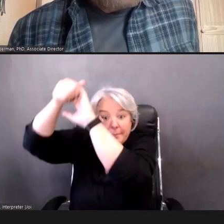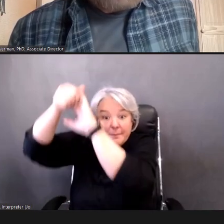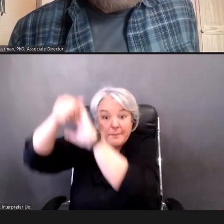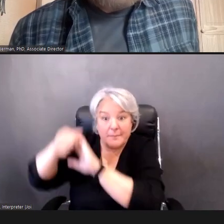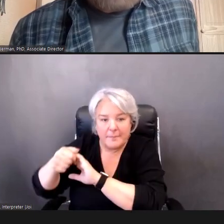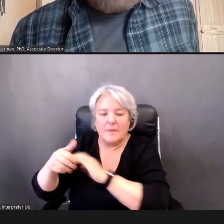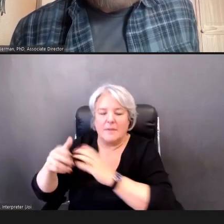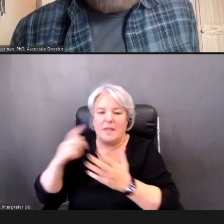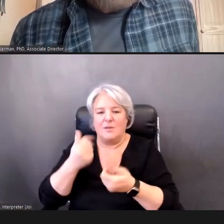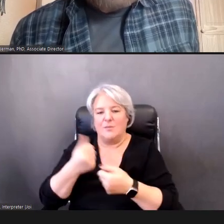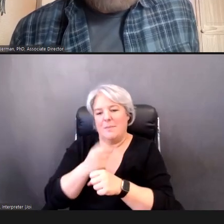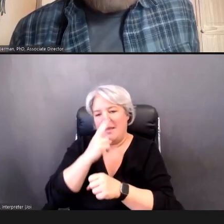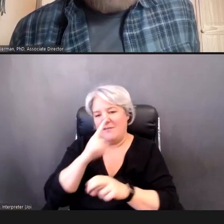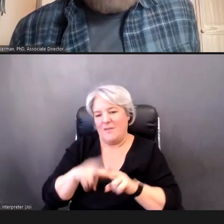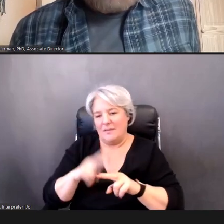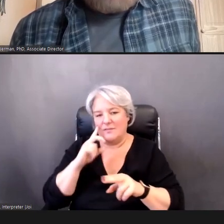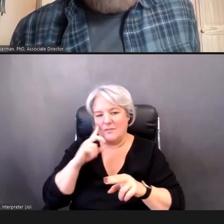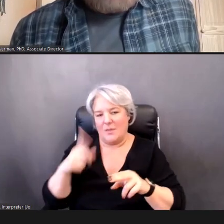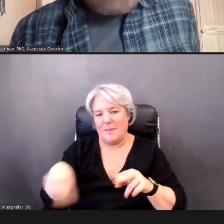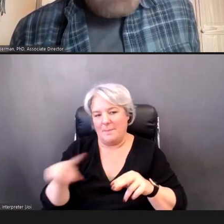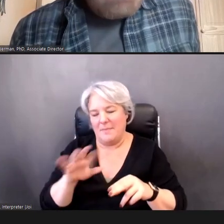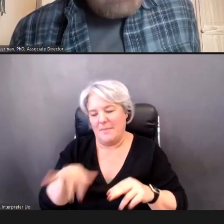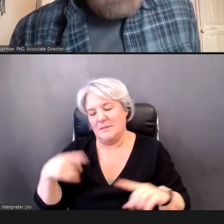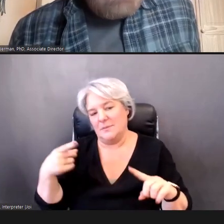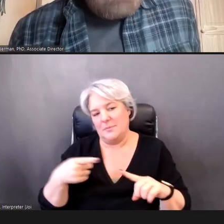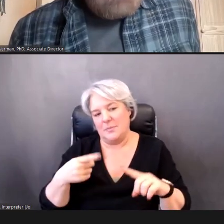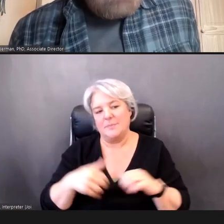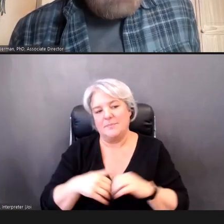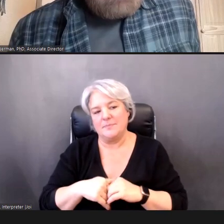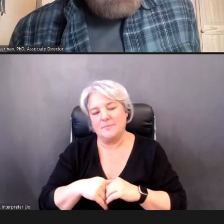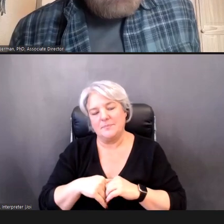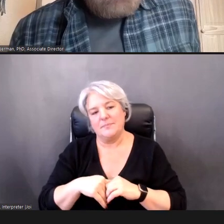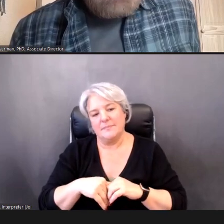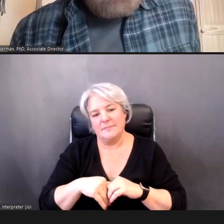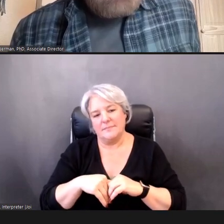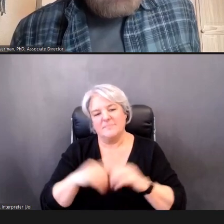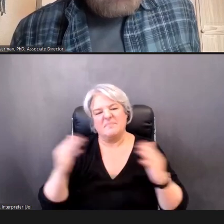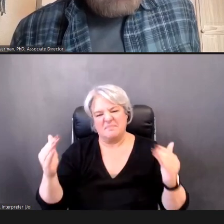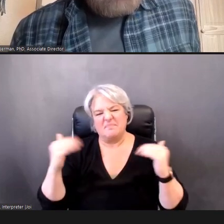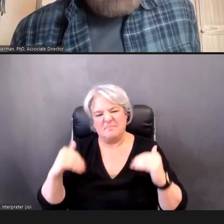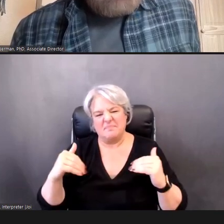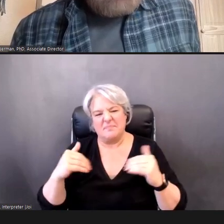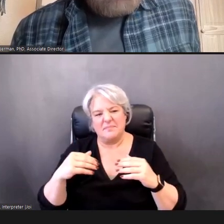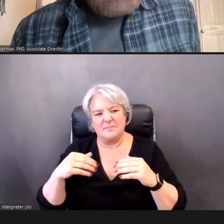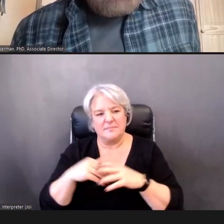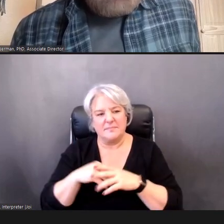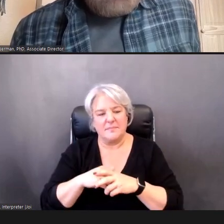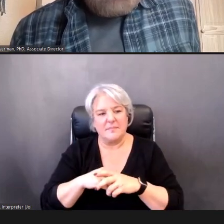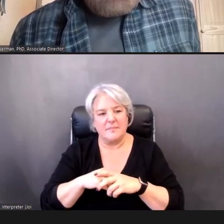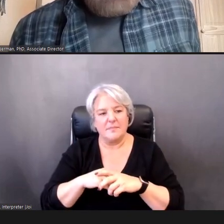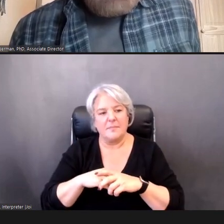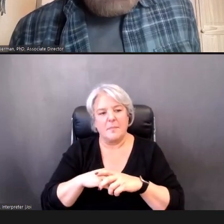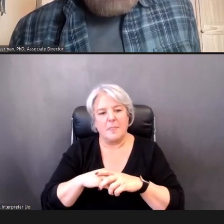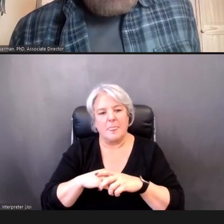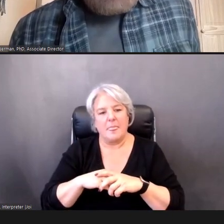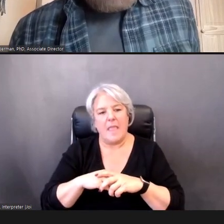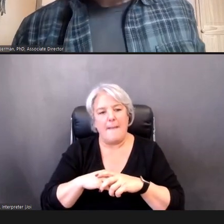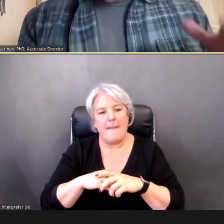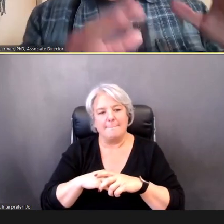so -- Let's -- let's go ahead and move on, so -- (pause), DR.